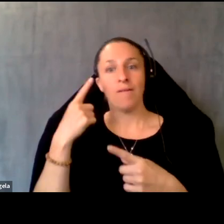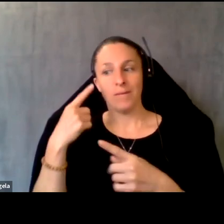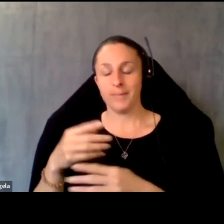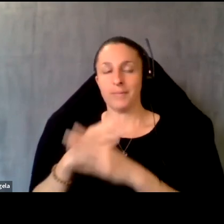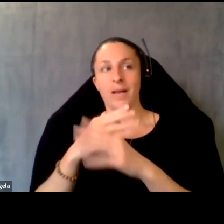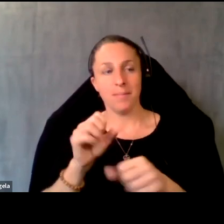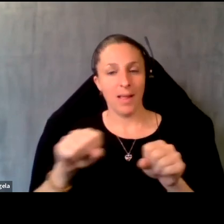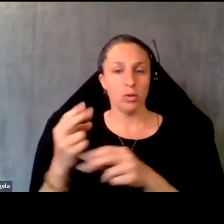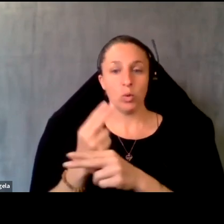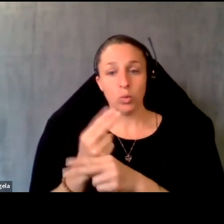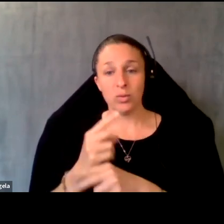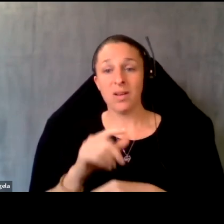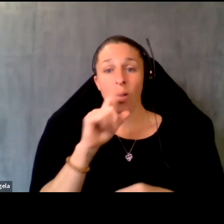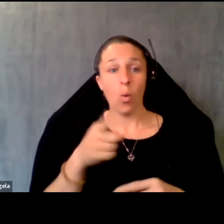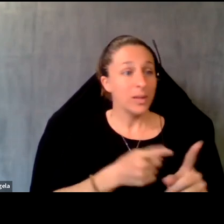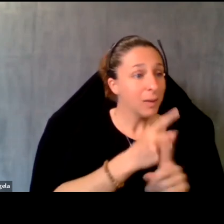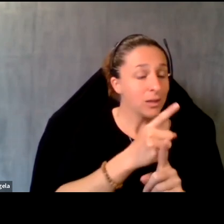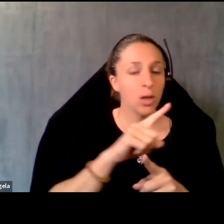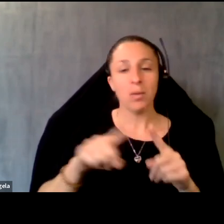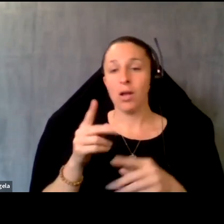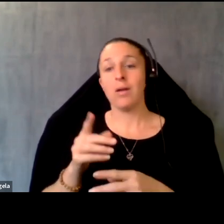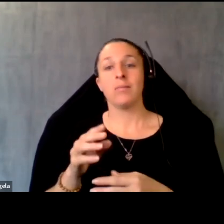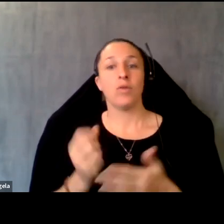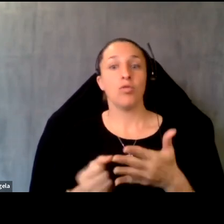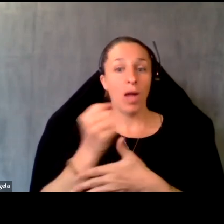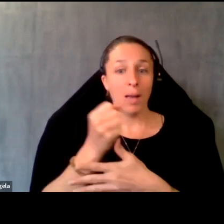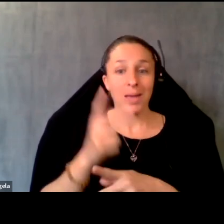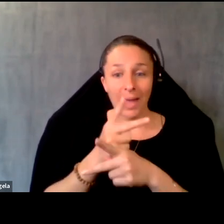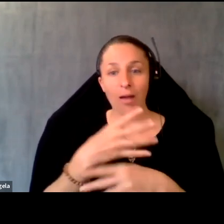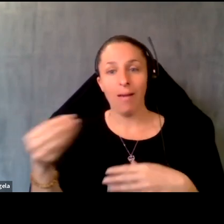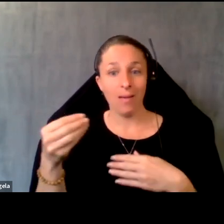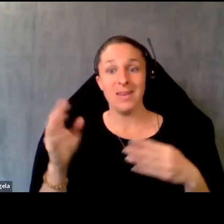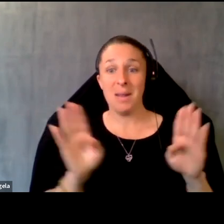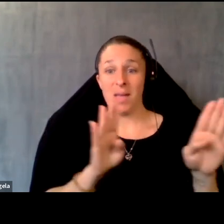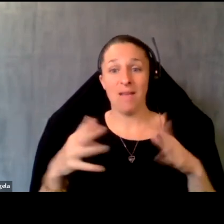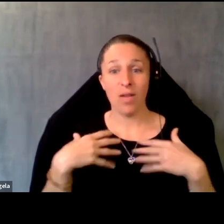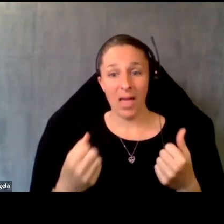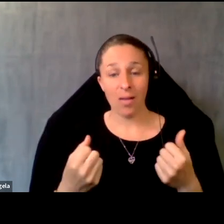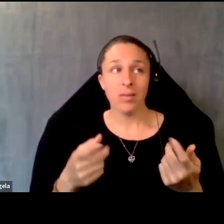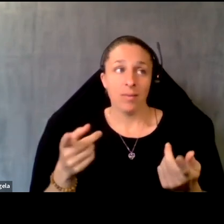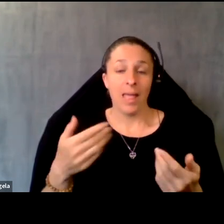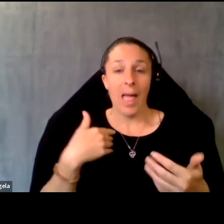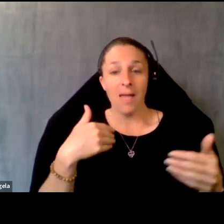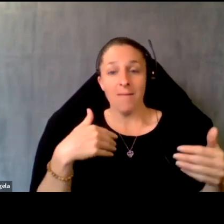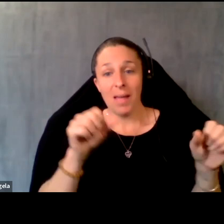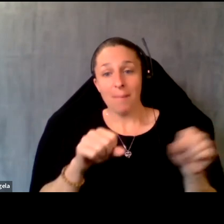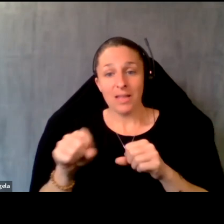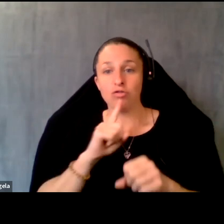but for also primary care and behavioral health which has it has the ability to really impact